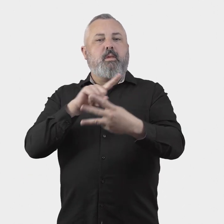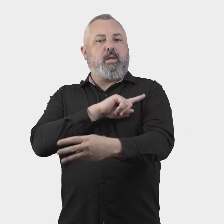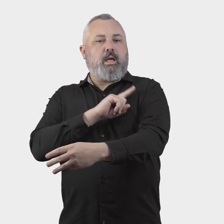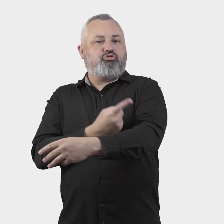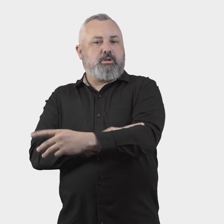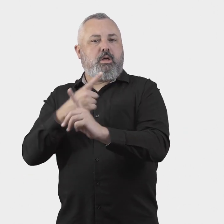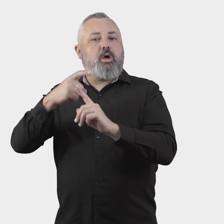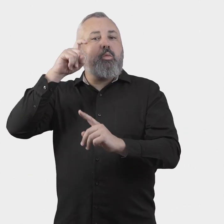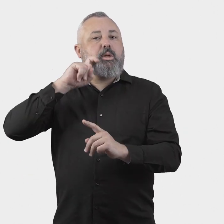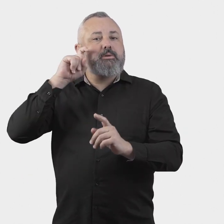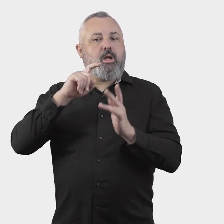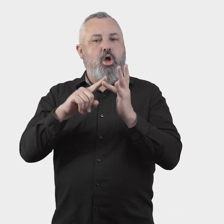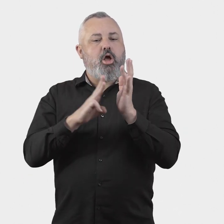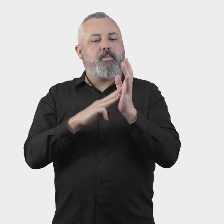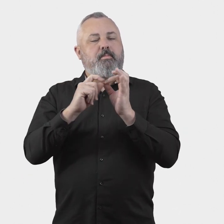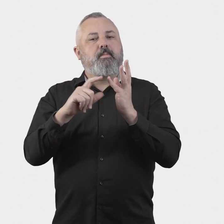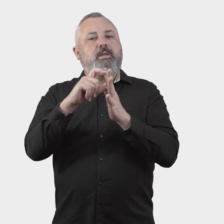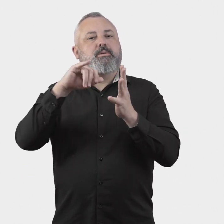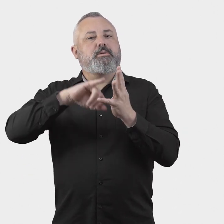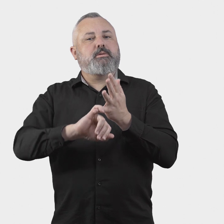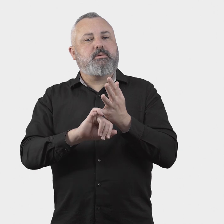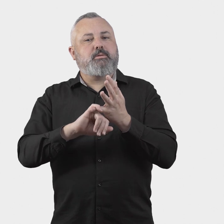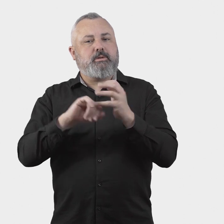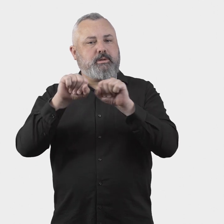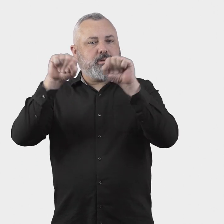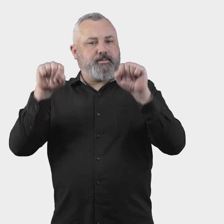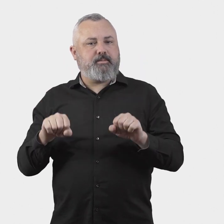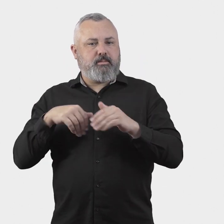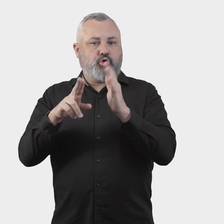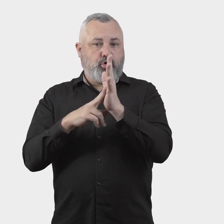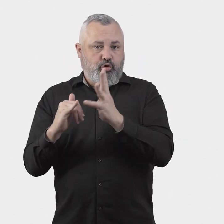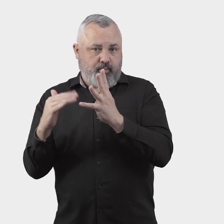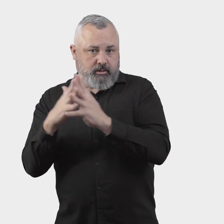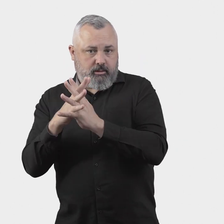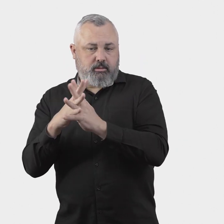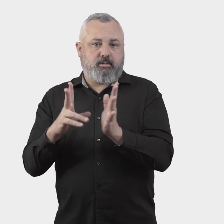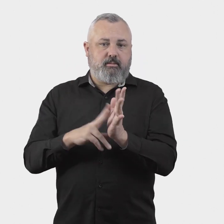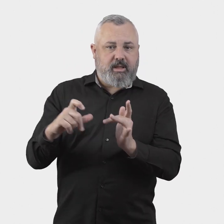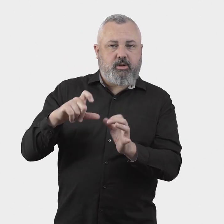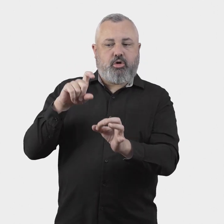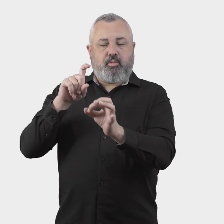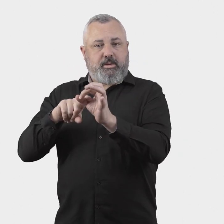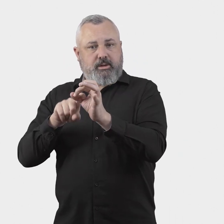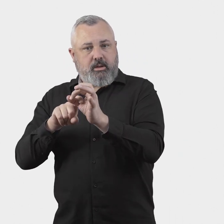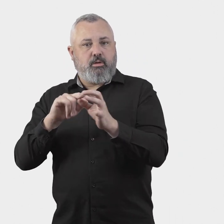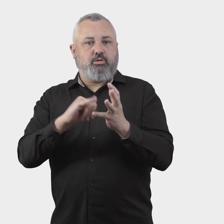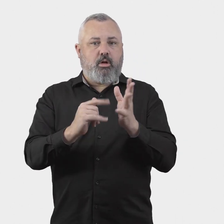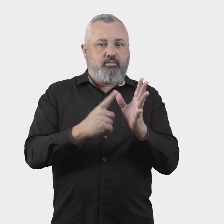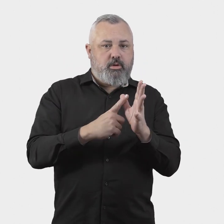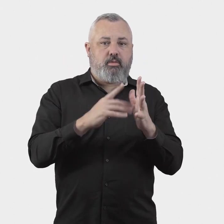state Energy and Water Ombudsman schemes (New South Wales, Victoria, Queensland, South Australia